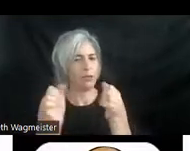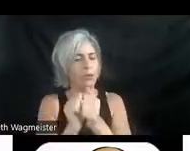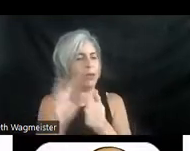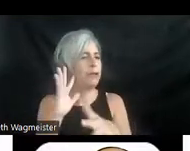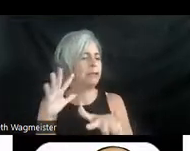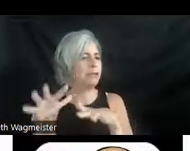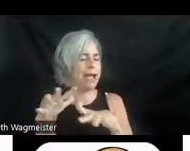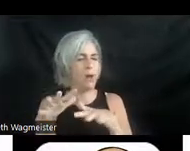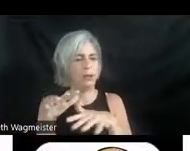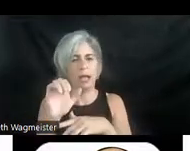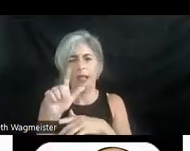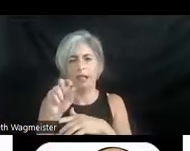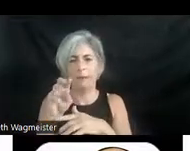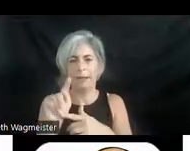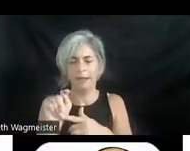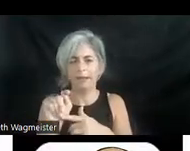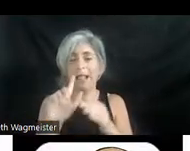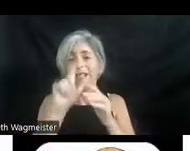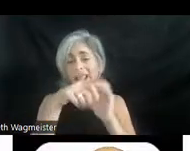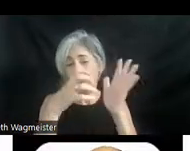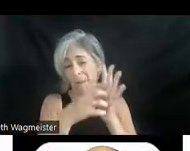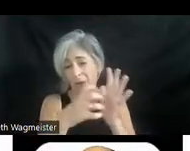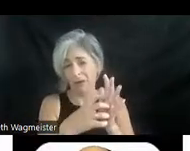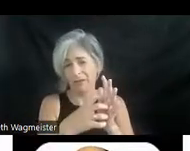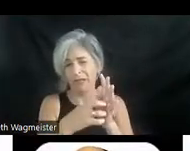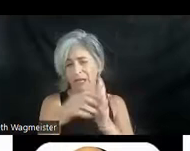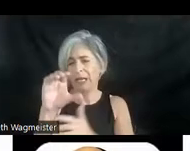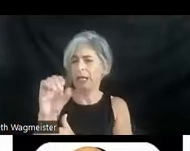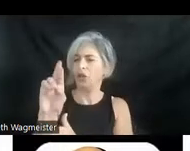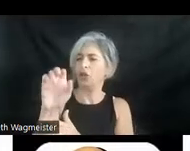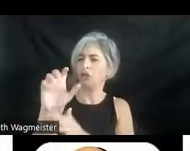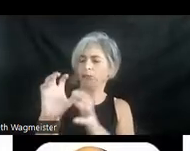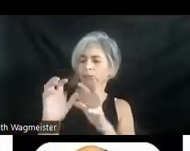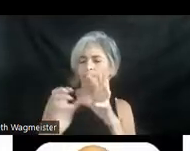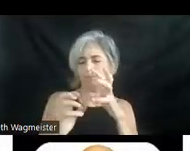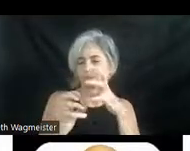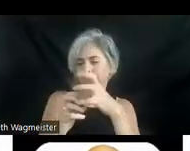And then later in that paragraph, he curls his fingers around the chick and scoops it